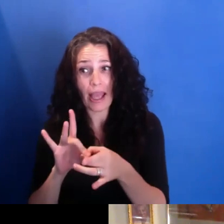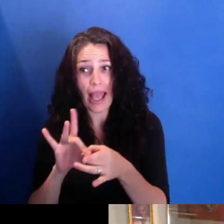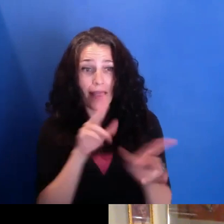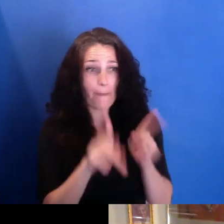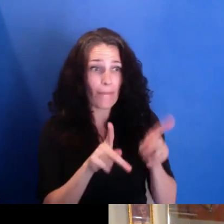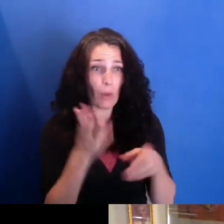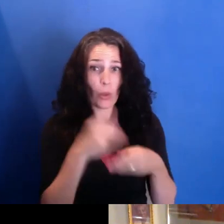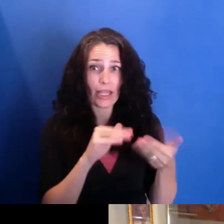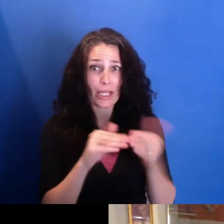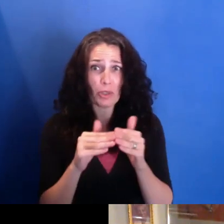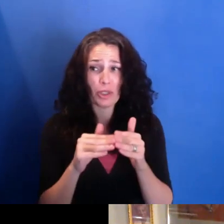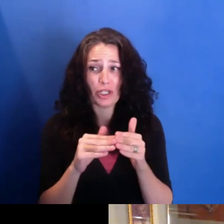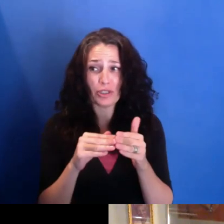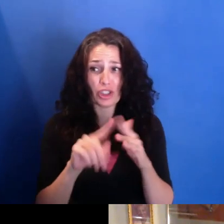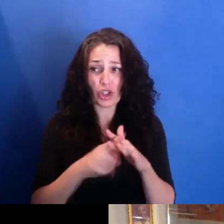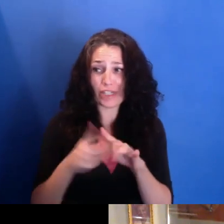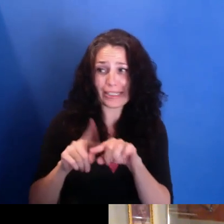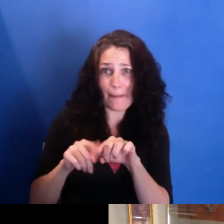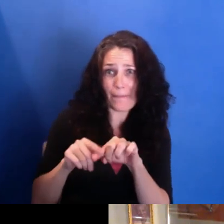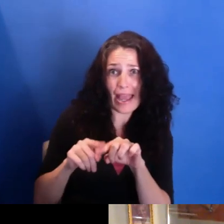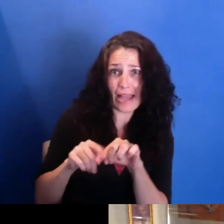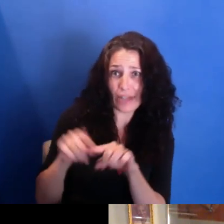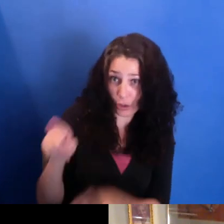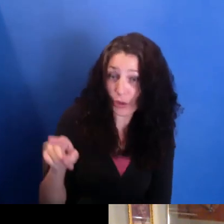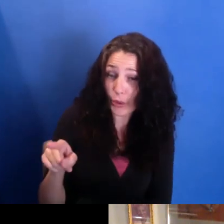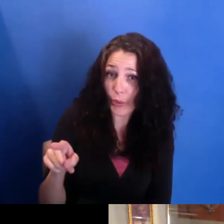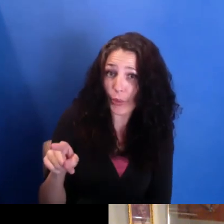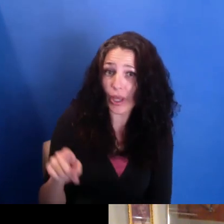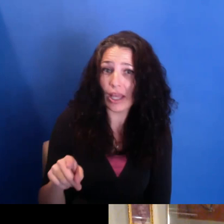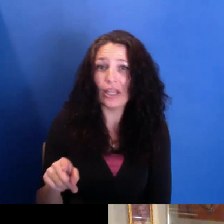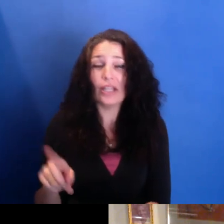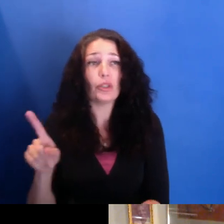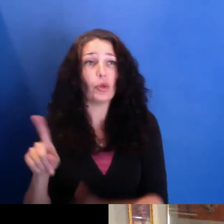And sometimes you may start a project and think it's time limited, but no.